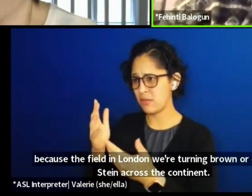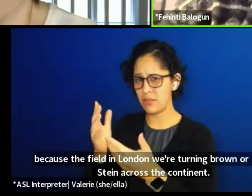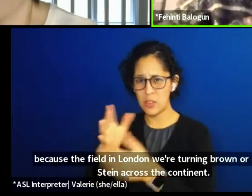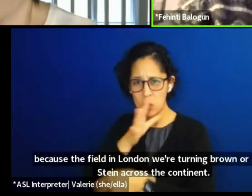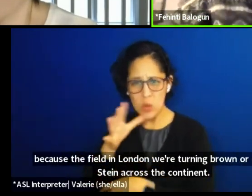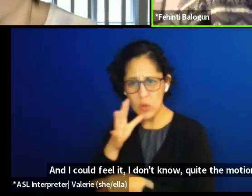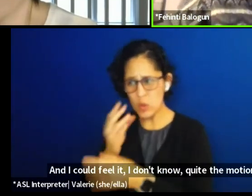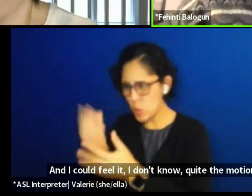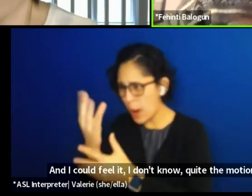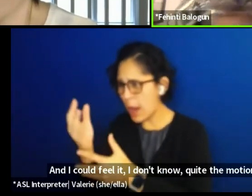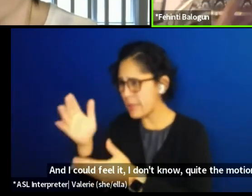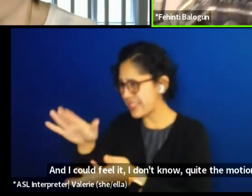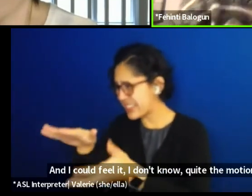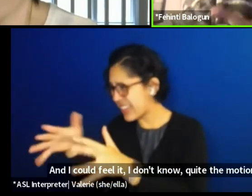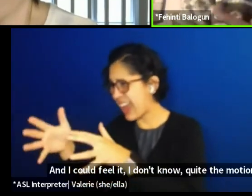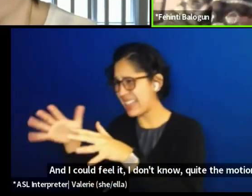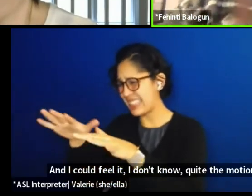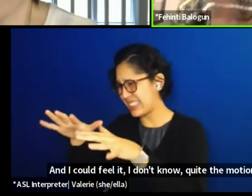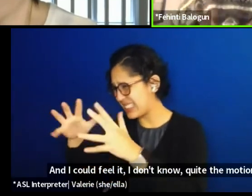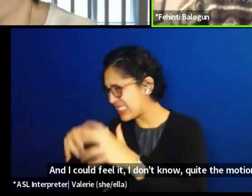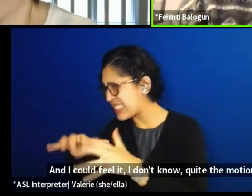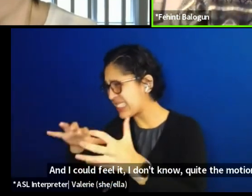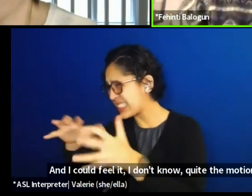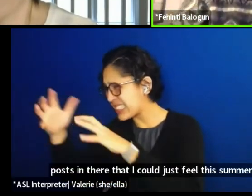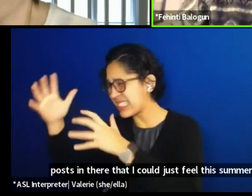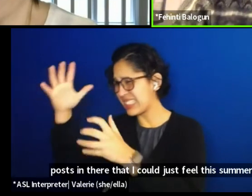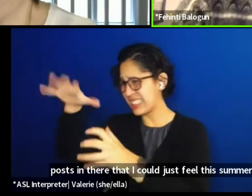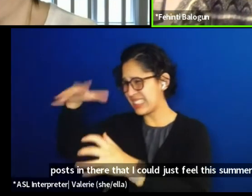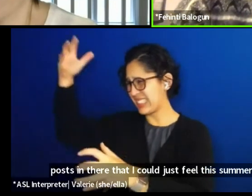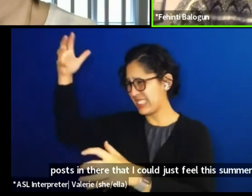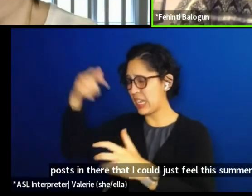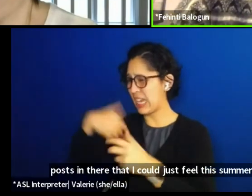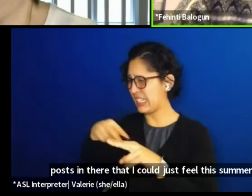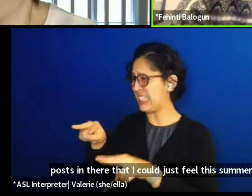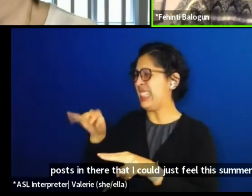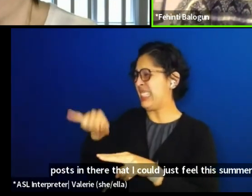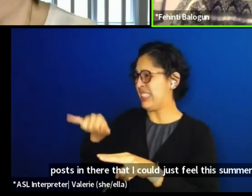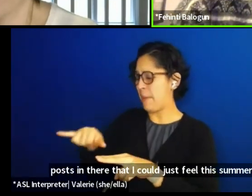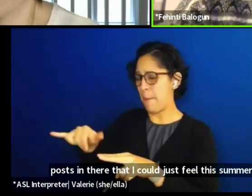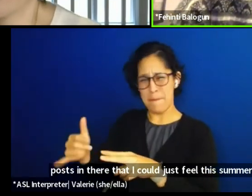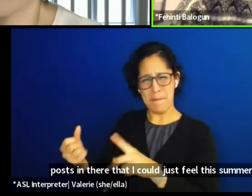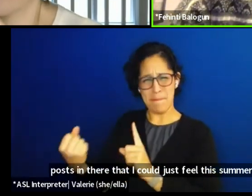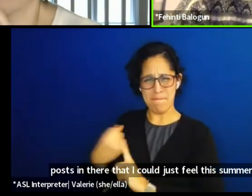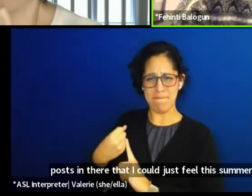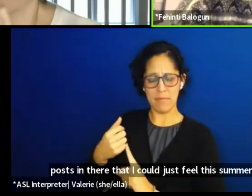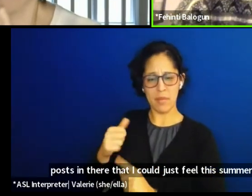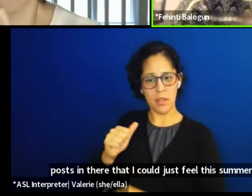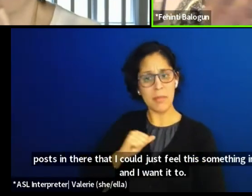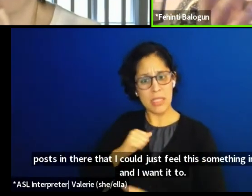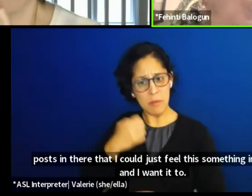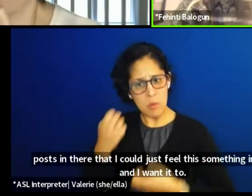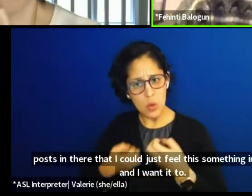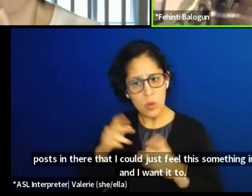And I could just feel this something in me and I wanted to... I want it to be a part of something.